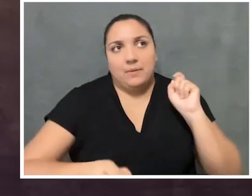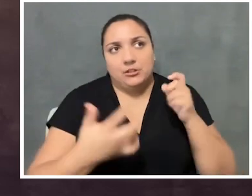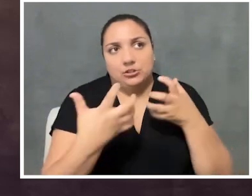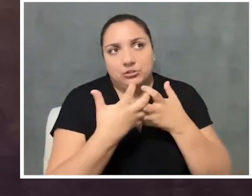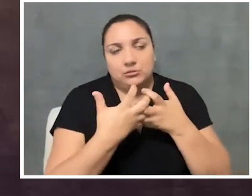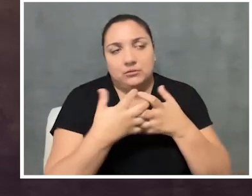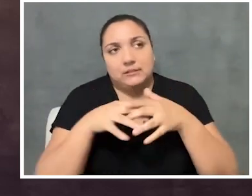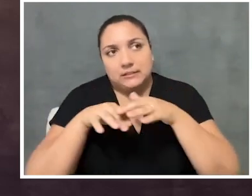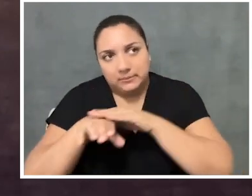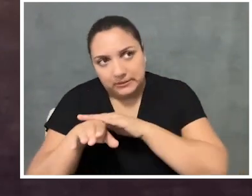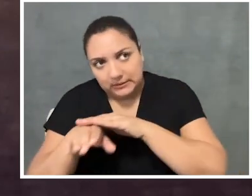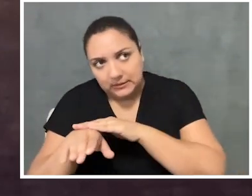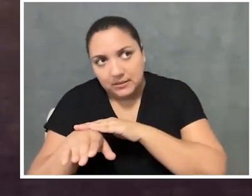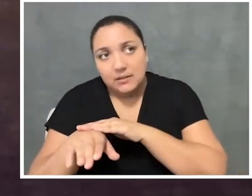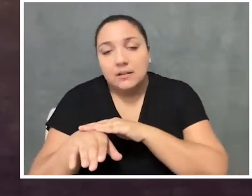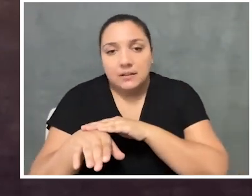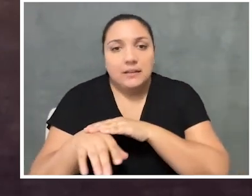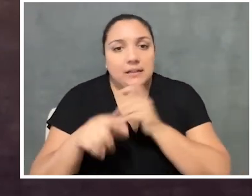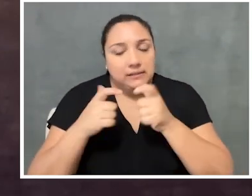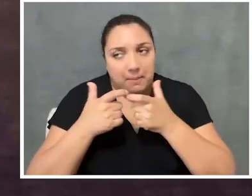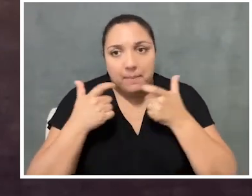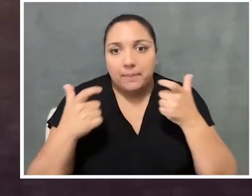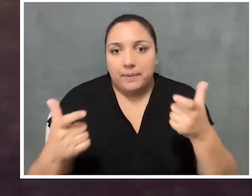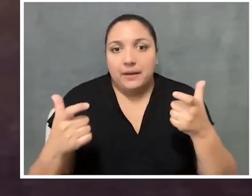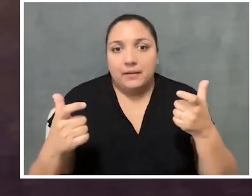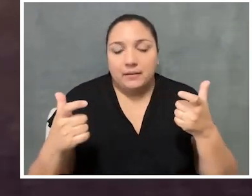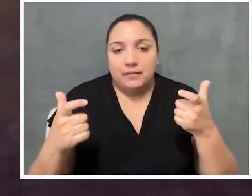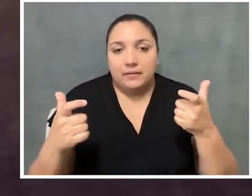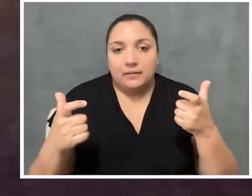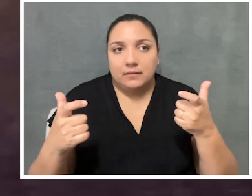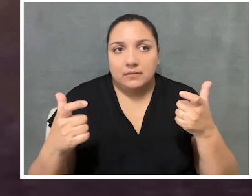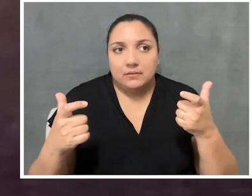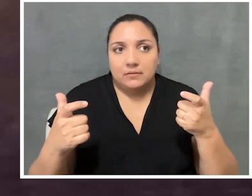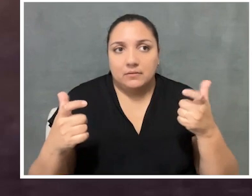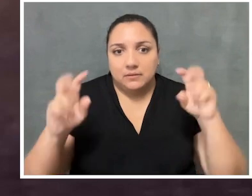and we think about accessibility, this is a very large body of work.